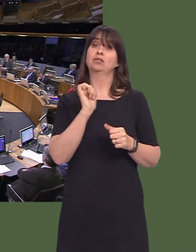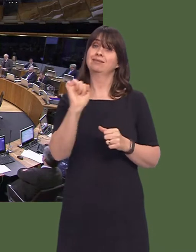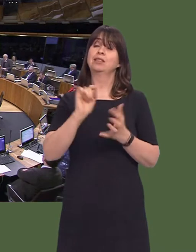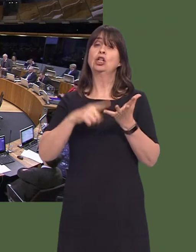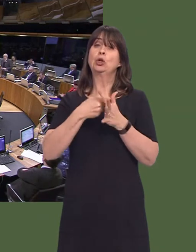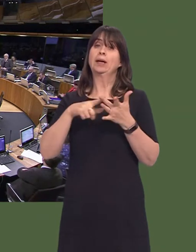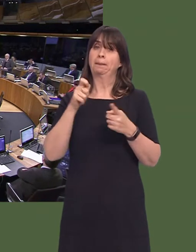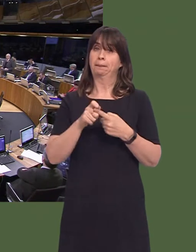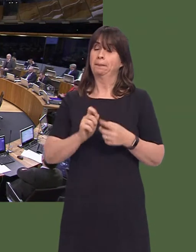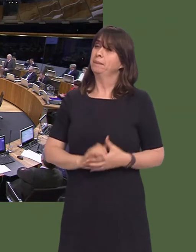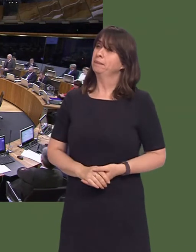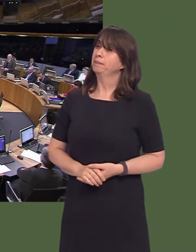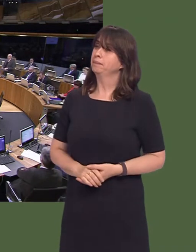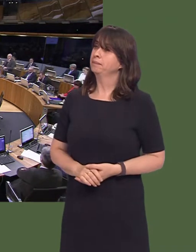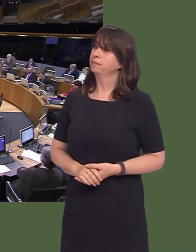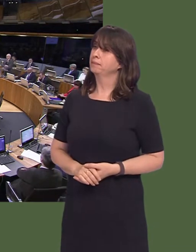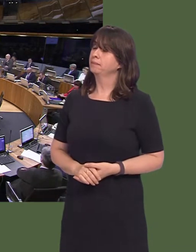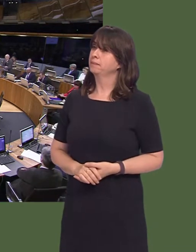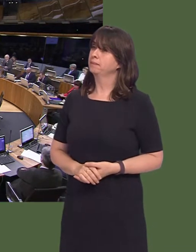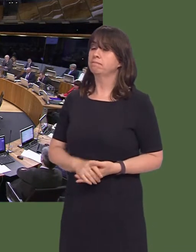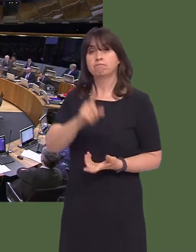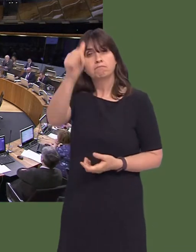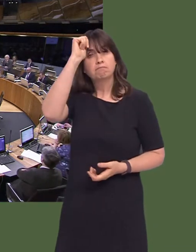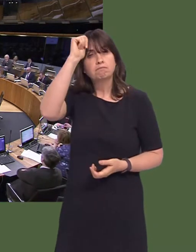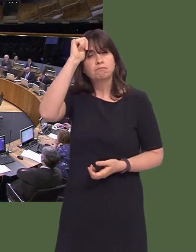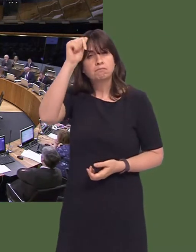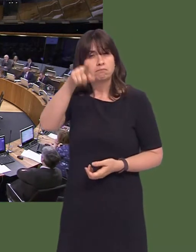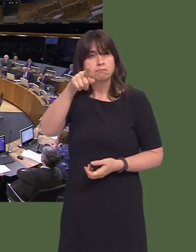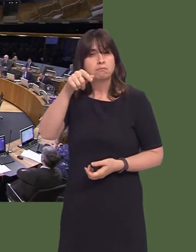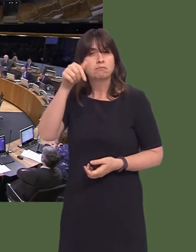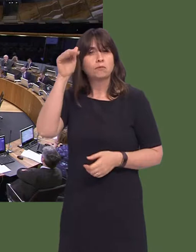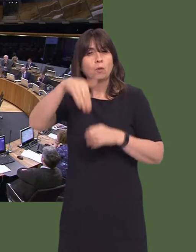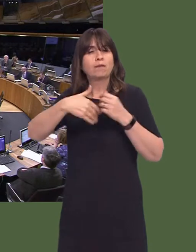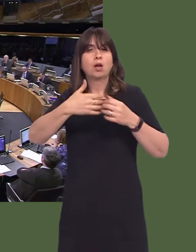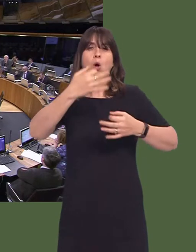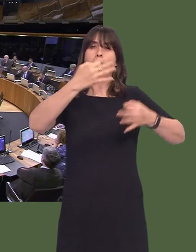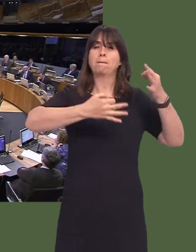The First Minister is no doubt familiar with the aphorism that all political lives end